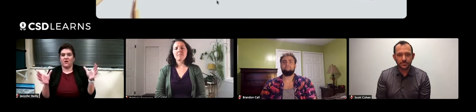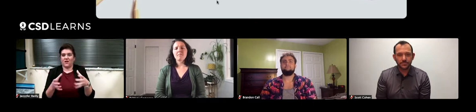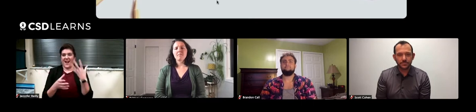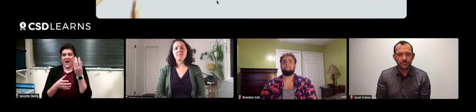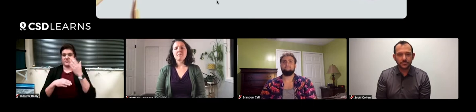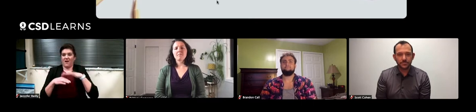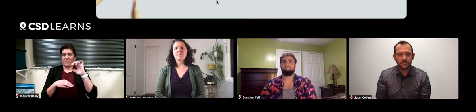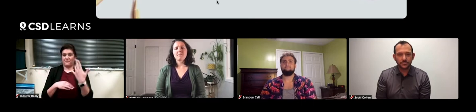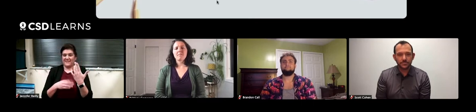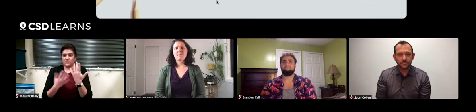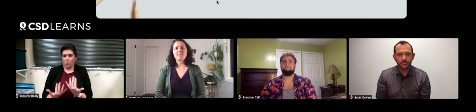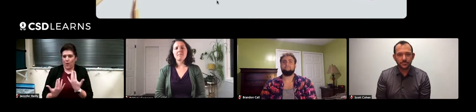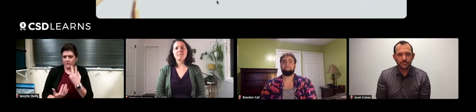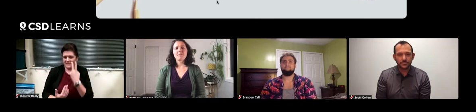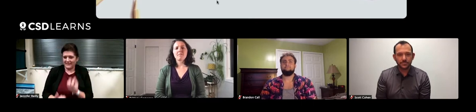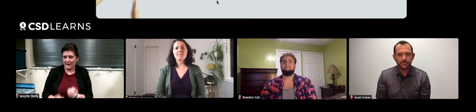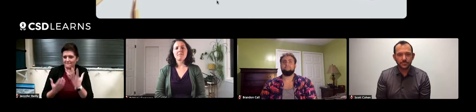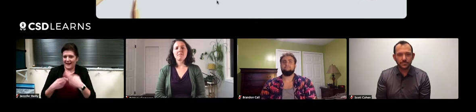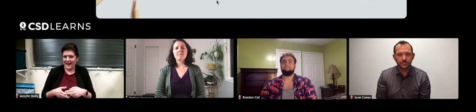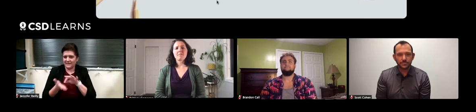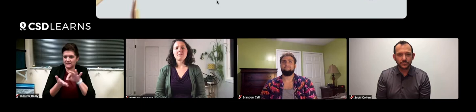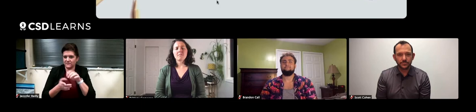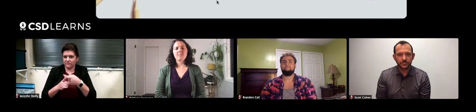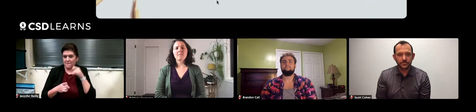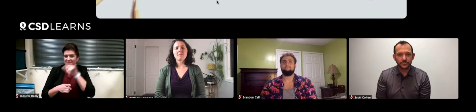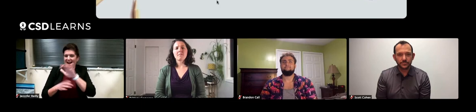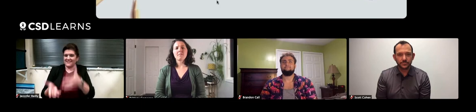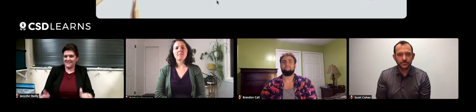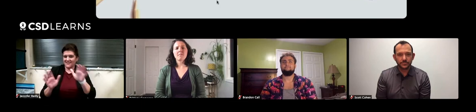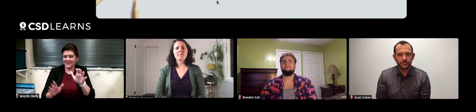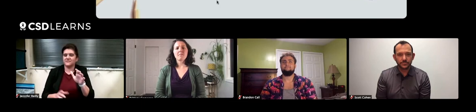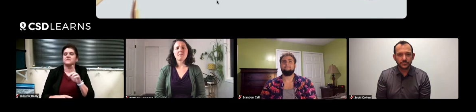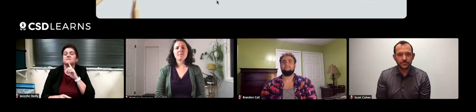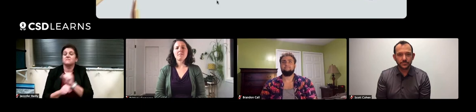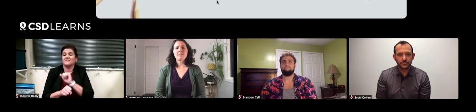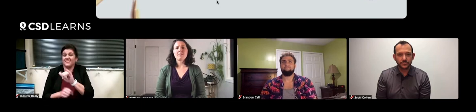We're on the beach waiting to see how many eggs were counted in this one particular nest.